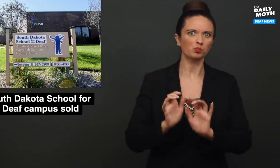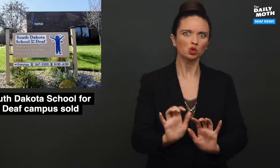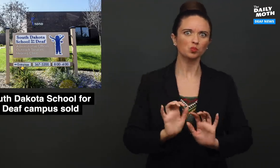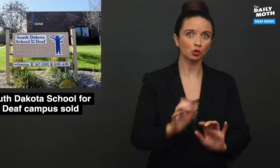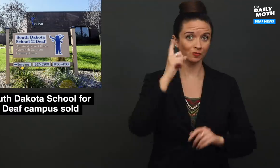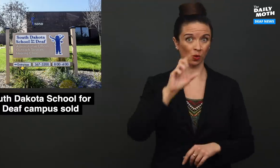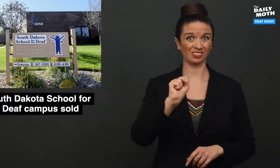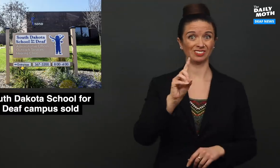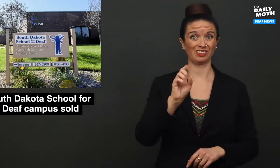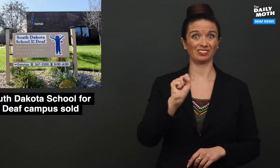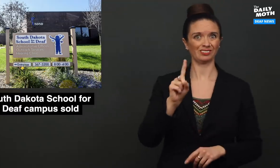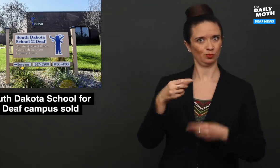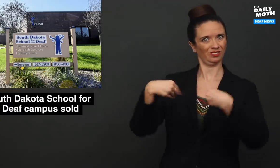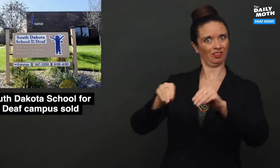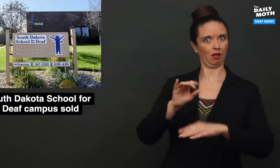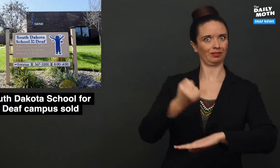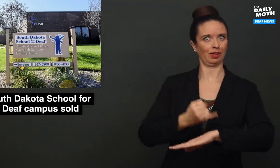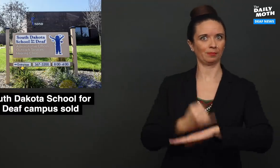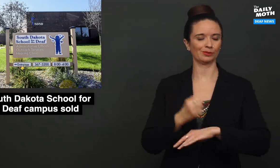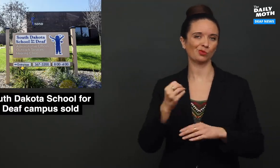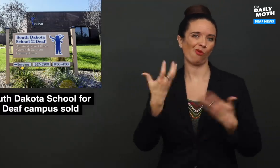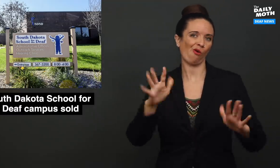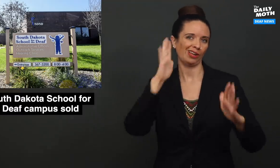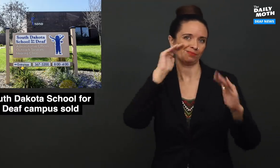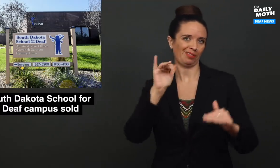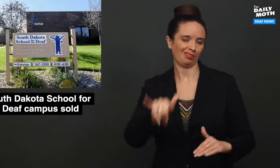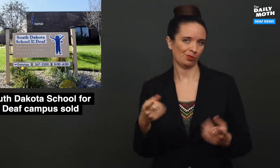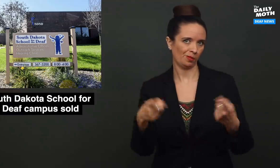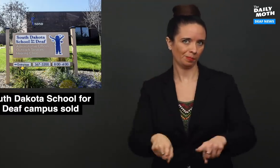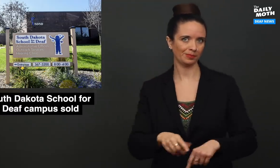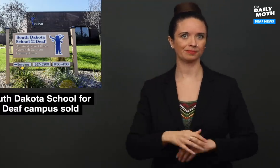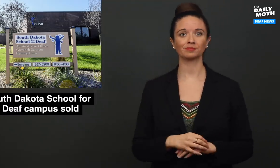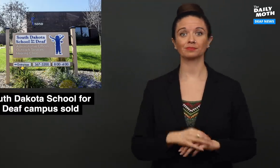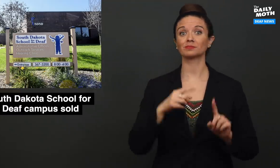pushing for SDSD to sell their campus.